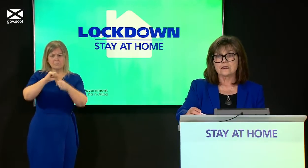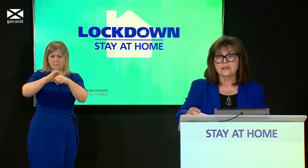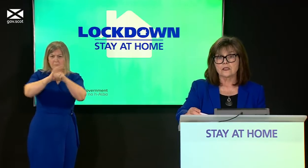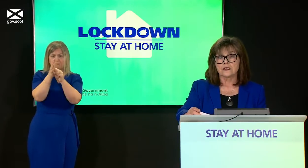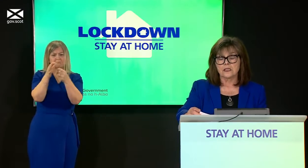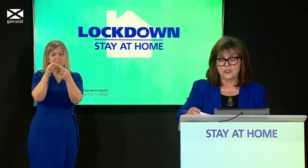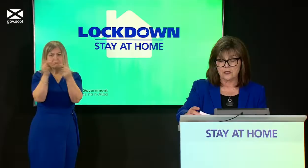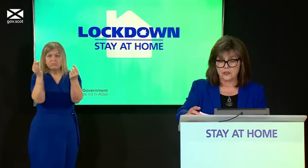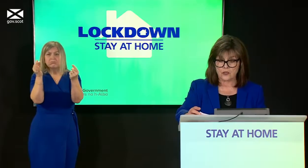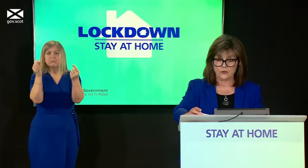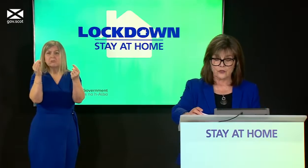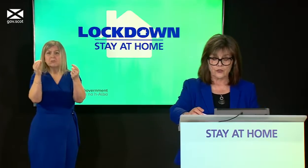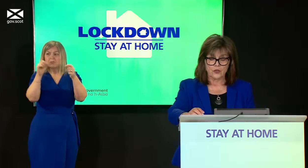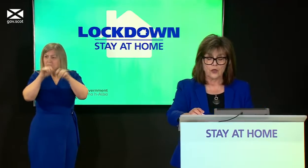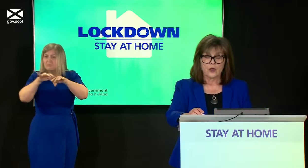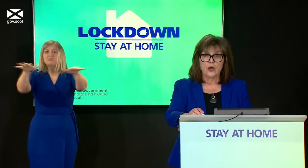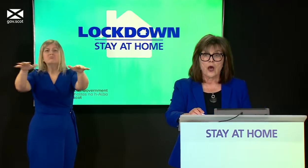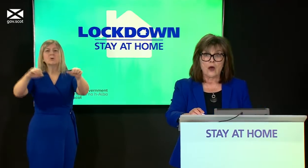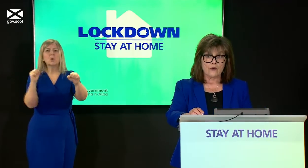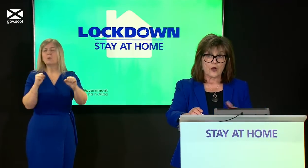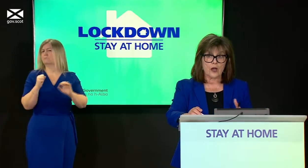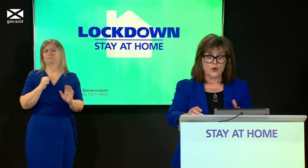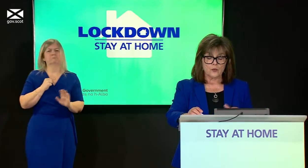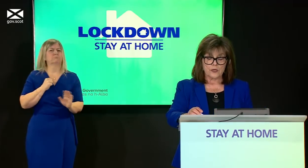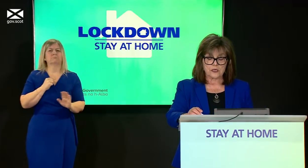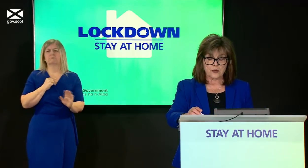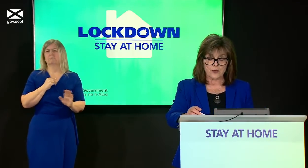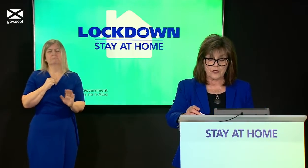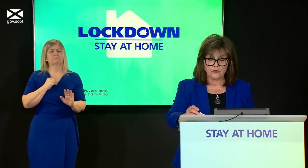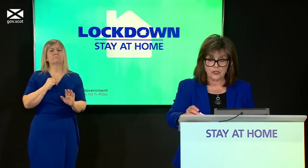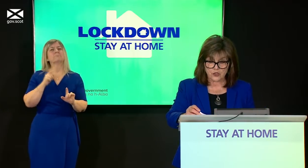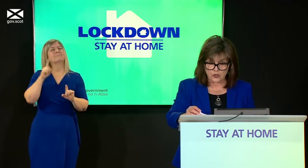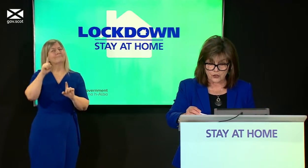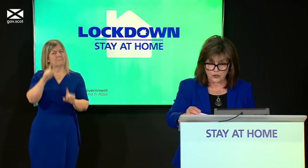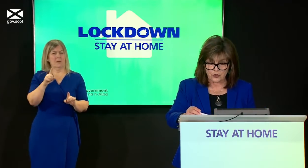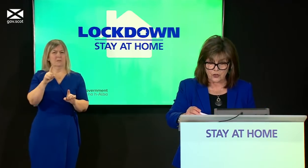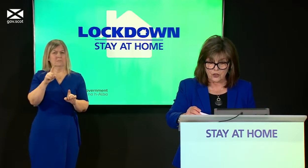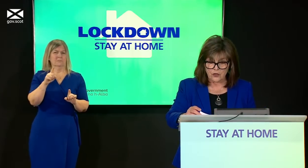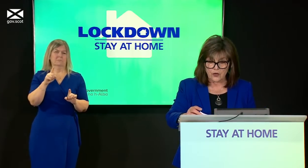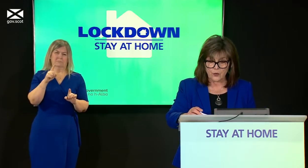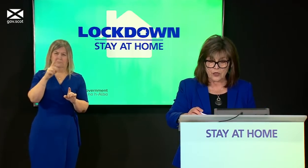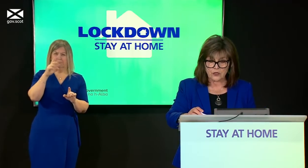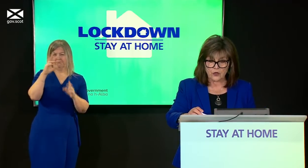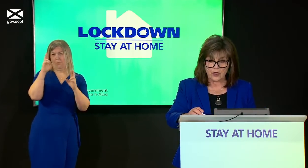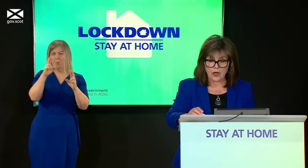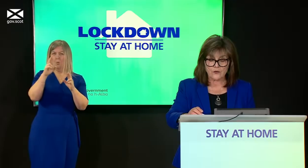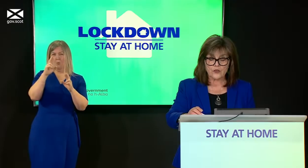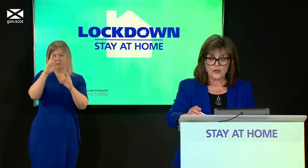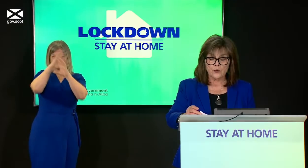in circulation in scotland however i hope this summary reassures you that we are doing everything